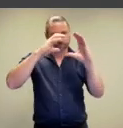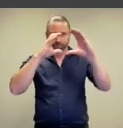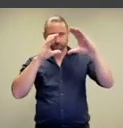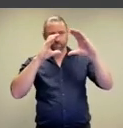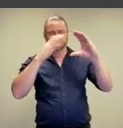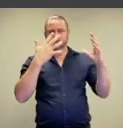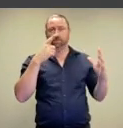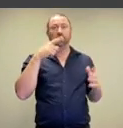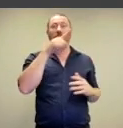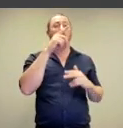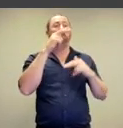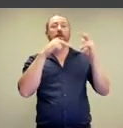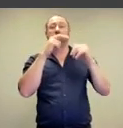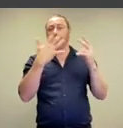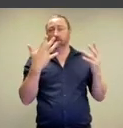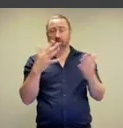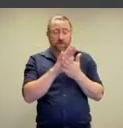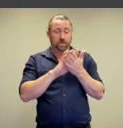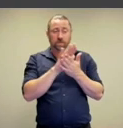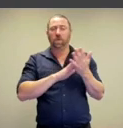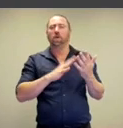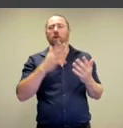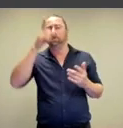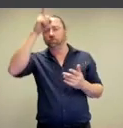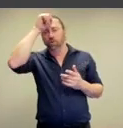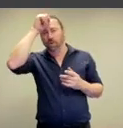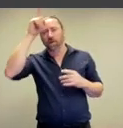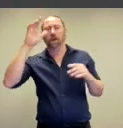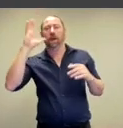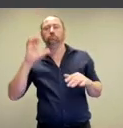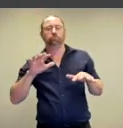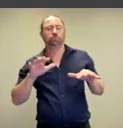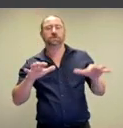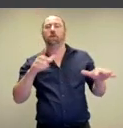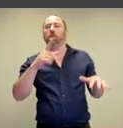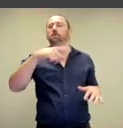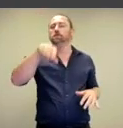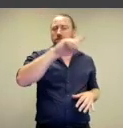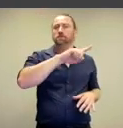they're training their camera on obsolete buildings in the German